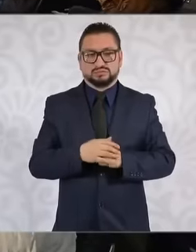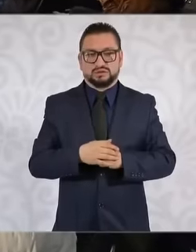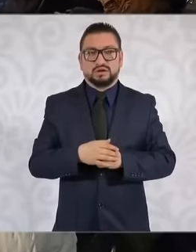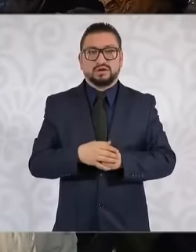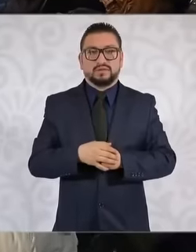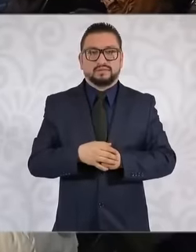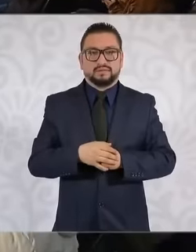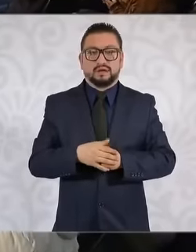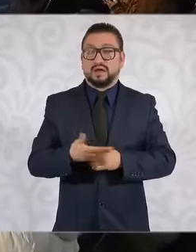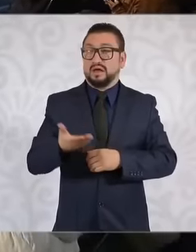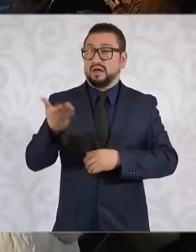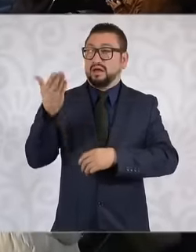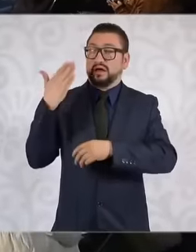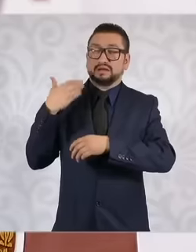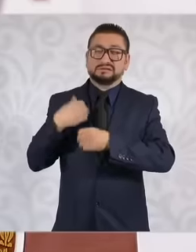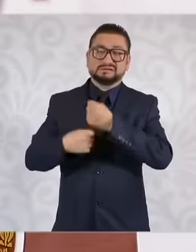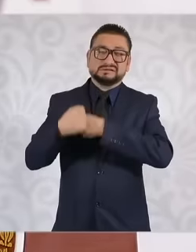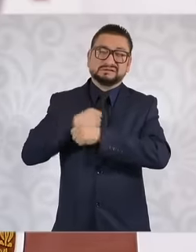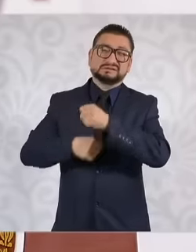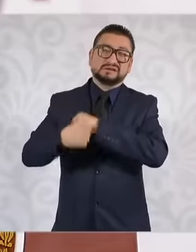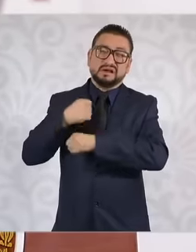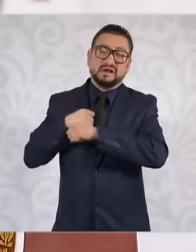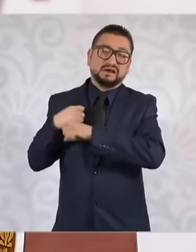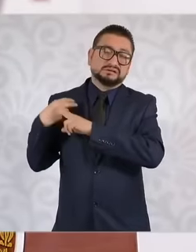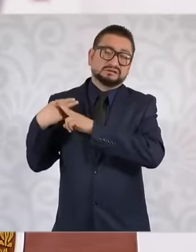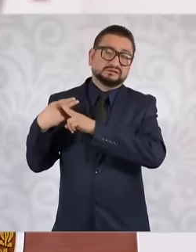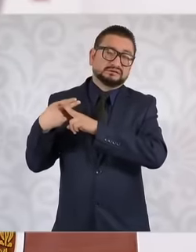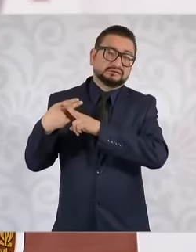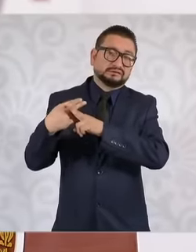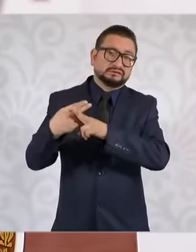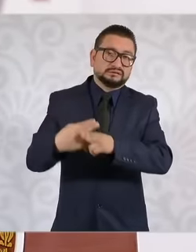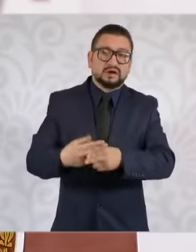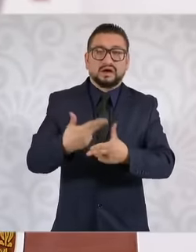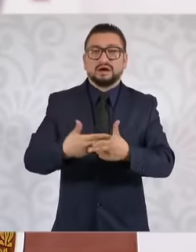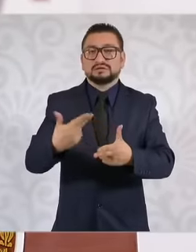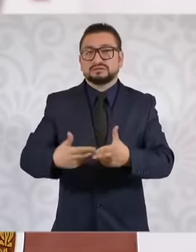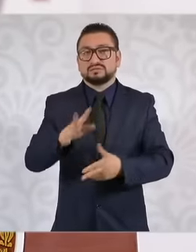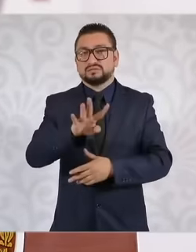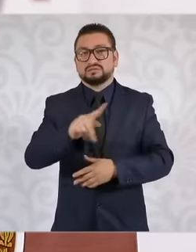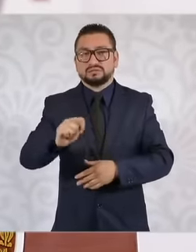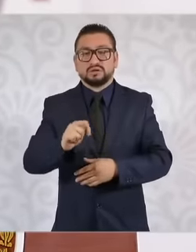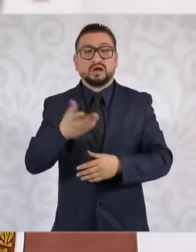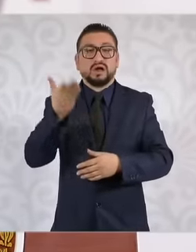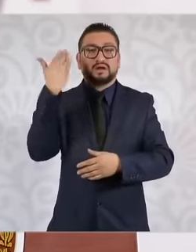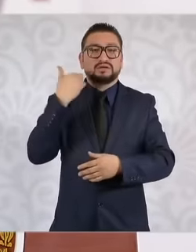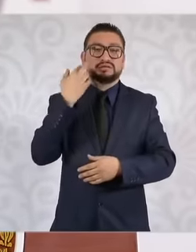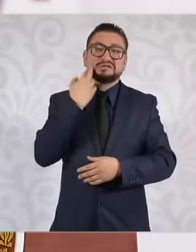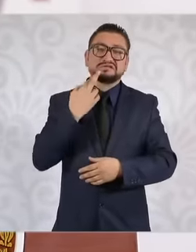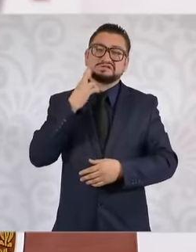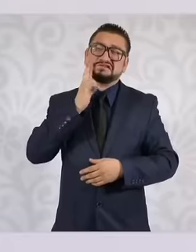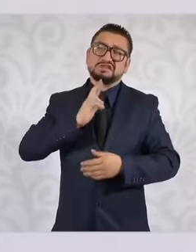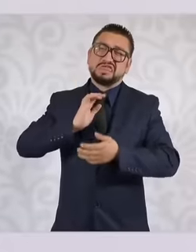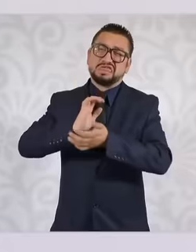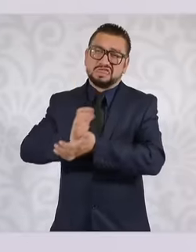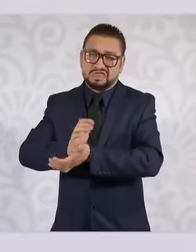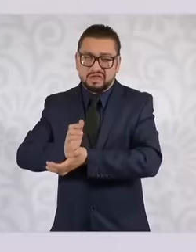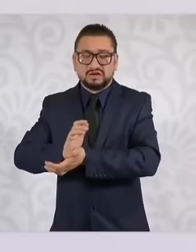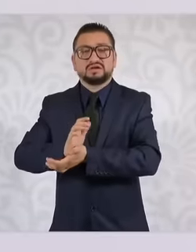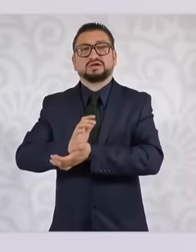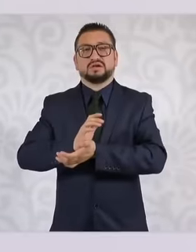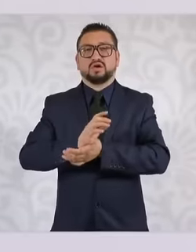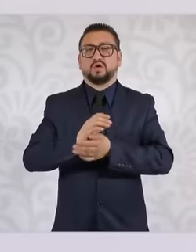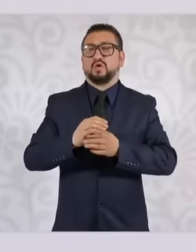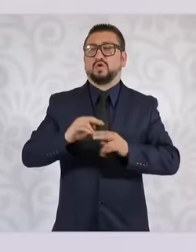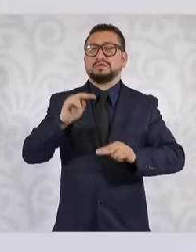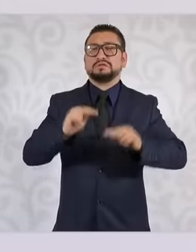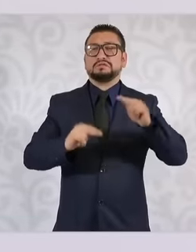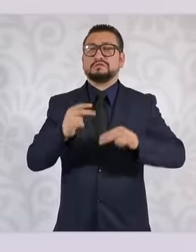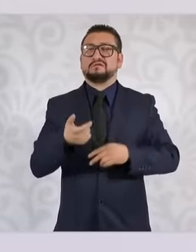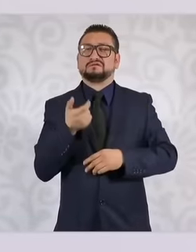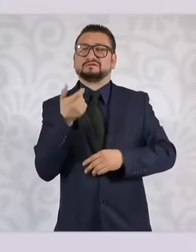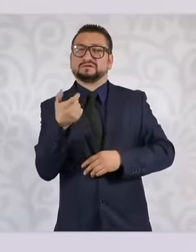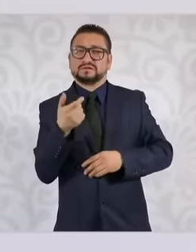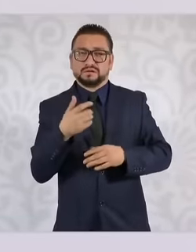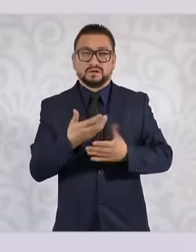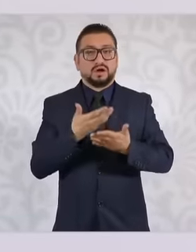come, racism, classism and now machismo Because it was also